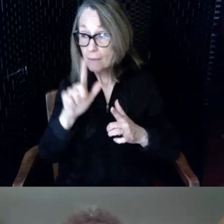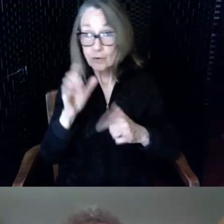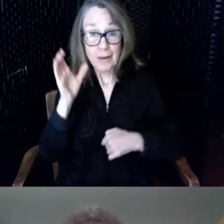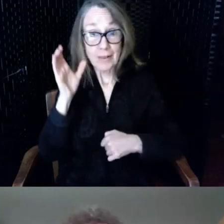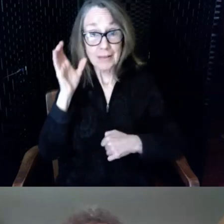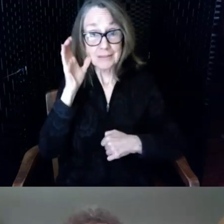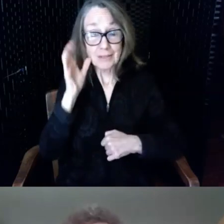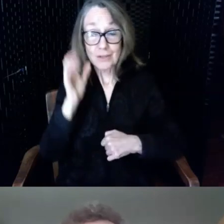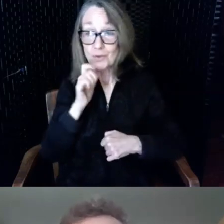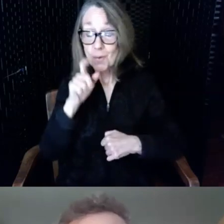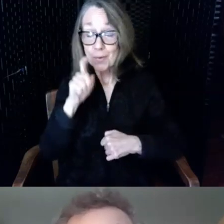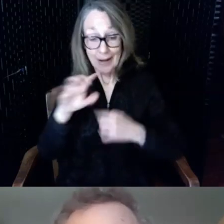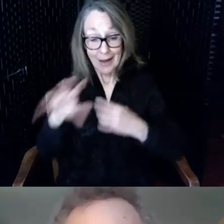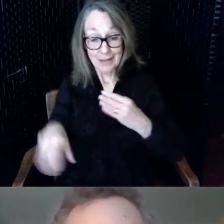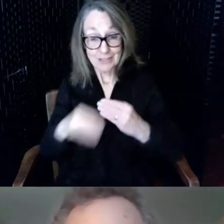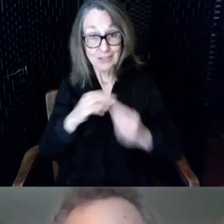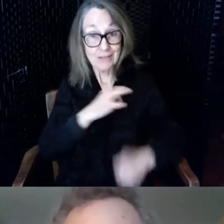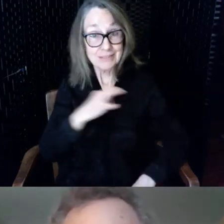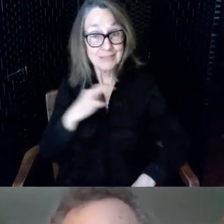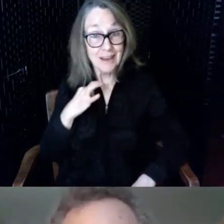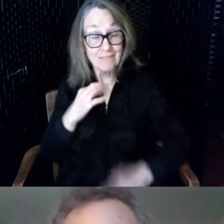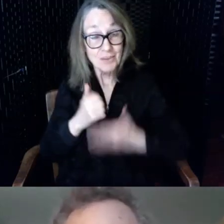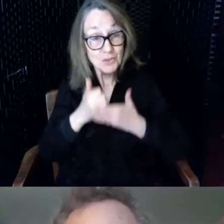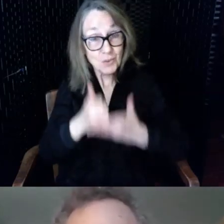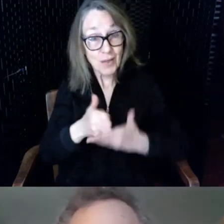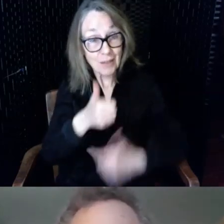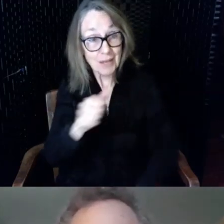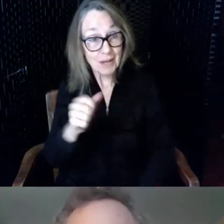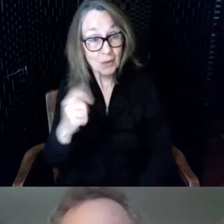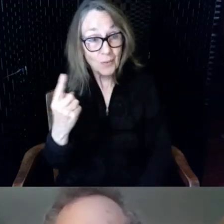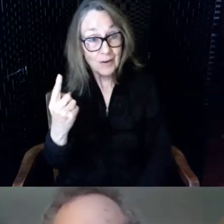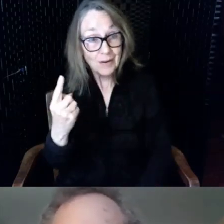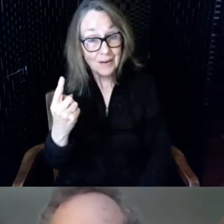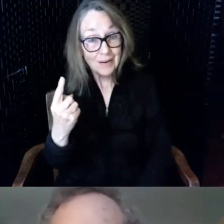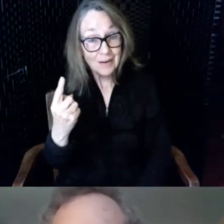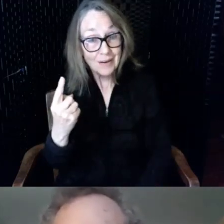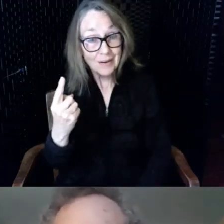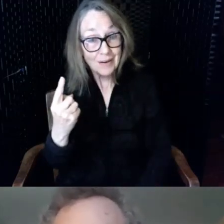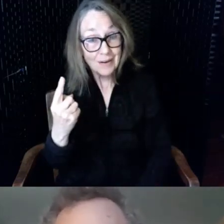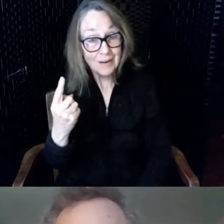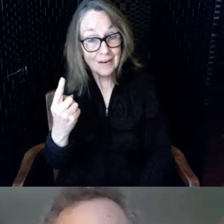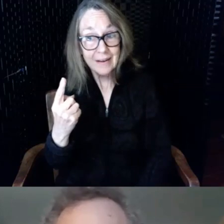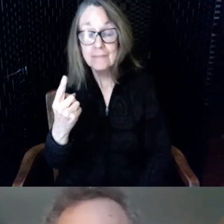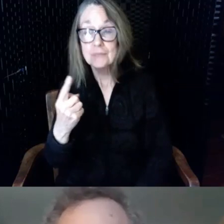additional staff to help anyone the general public is there and the show may